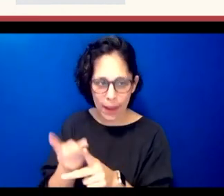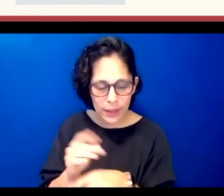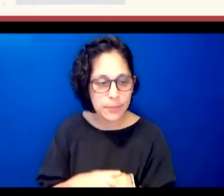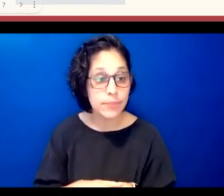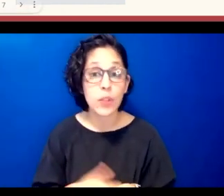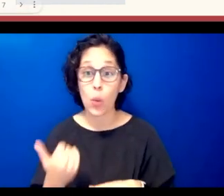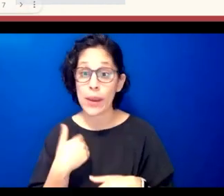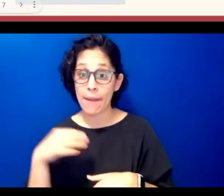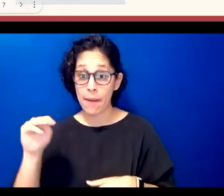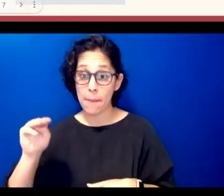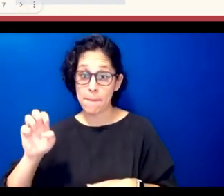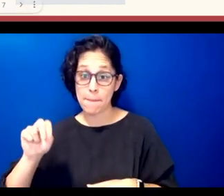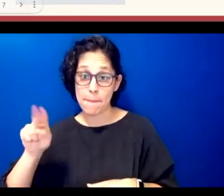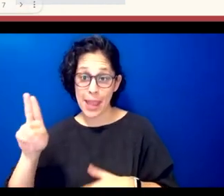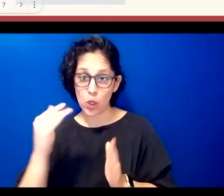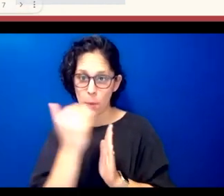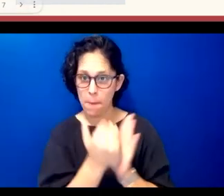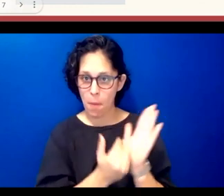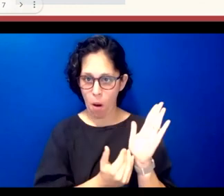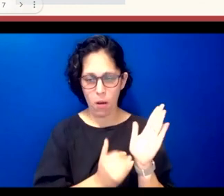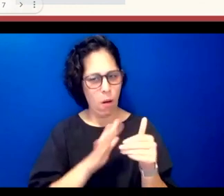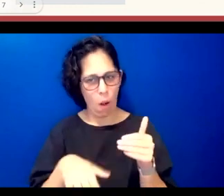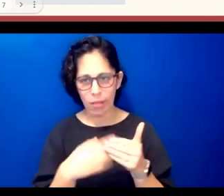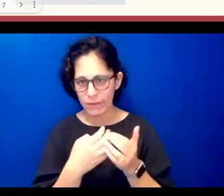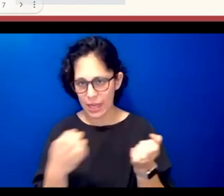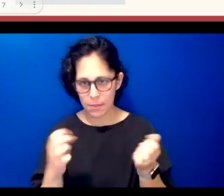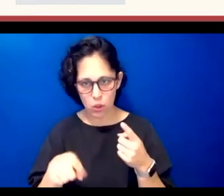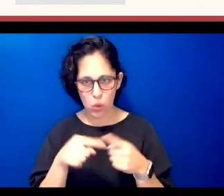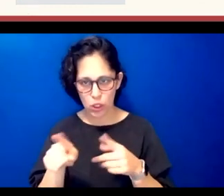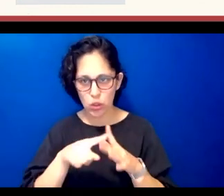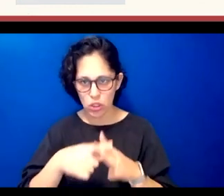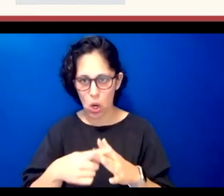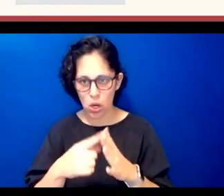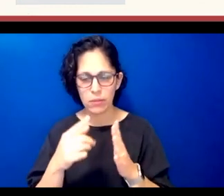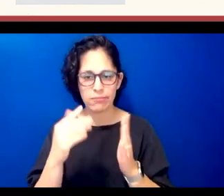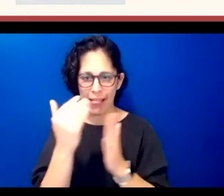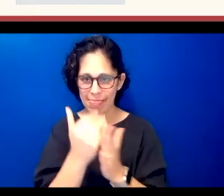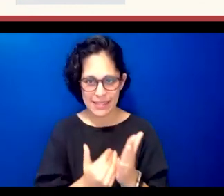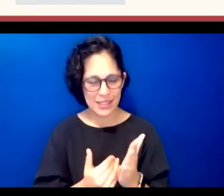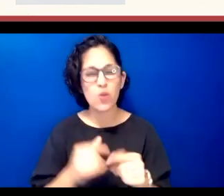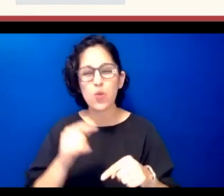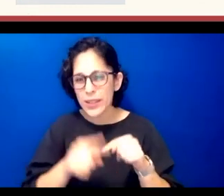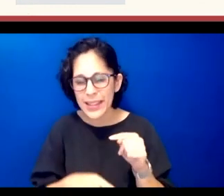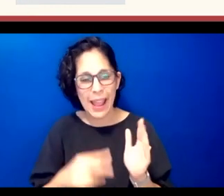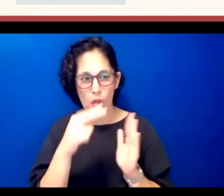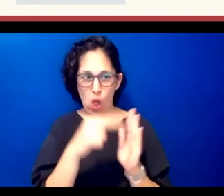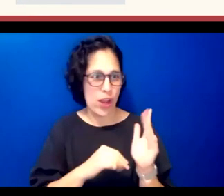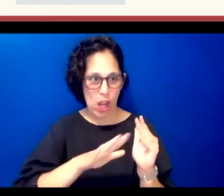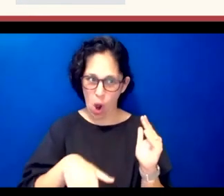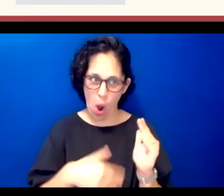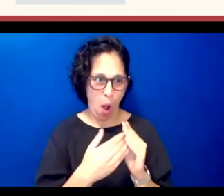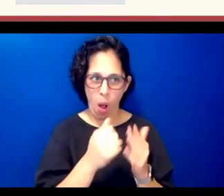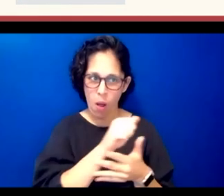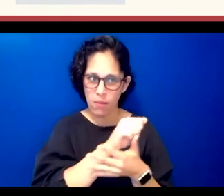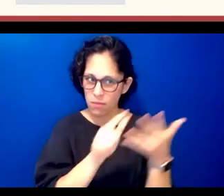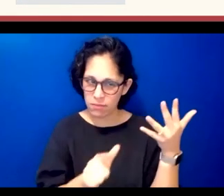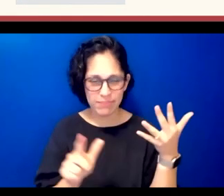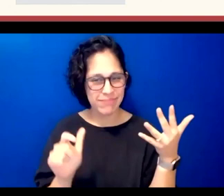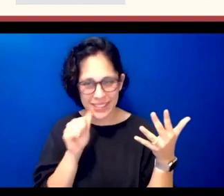elements that you see when you enter a lesson and we're not gonna have time today to look at all of these elements we're just gonna look at a few of them so like i said we're